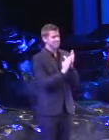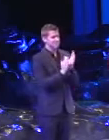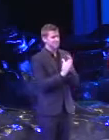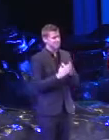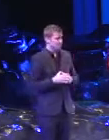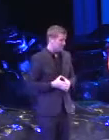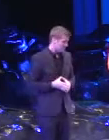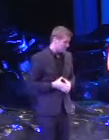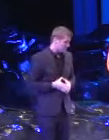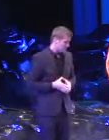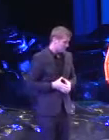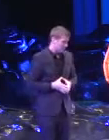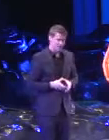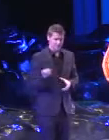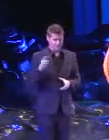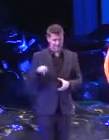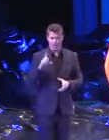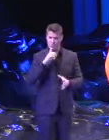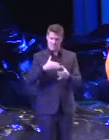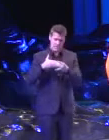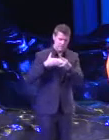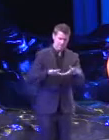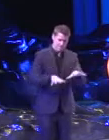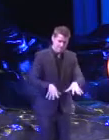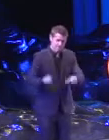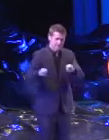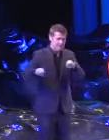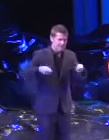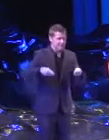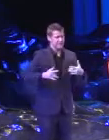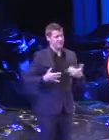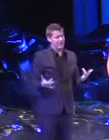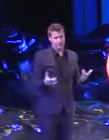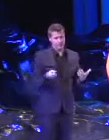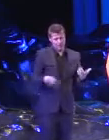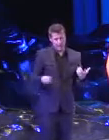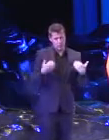These folks are really the driving force behind the event, so I'm thrilled to call them friends and colleagues.